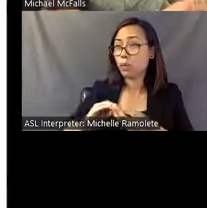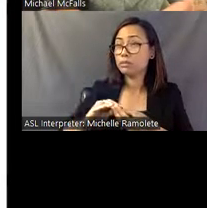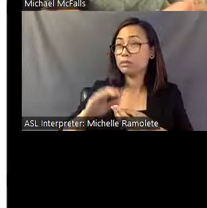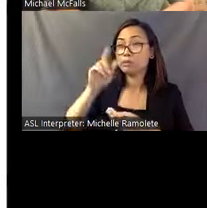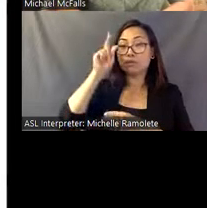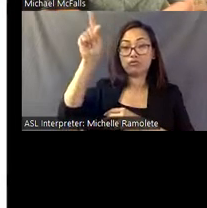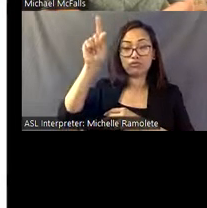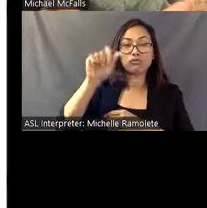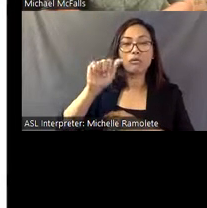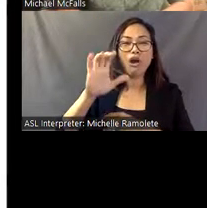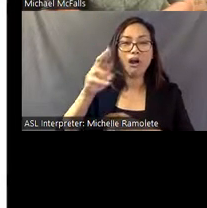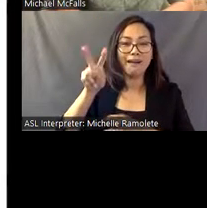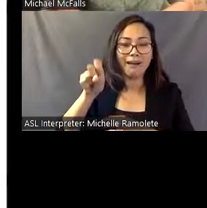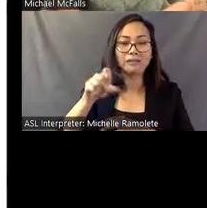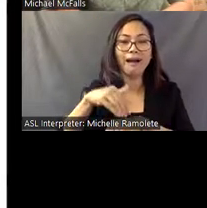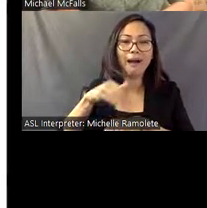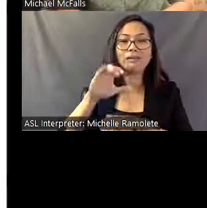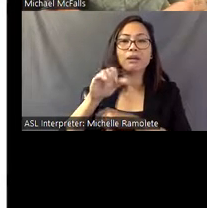And these are just some of those examples.